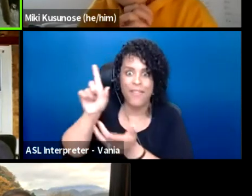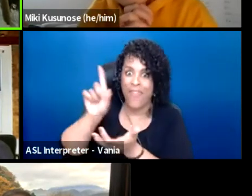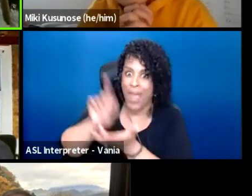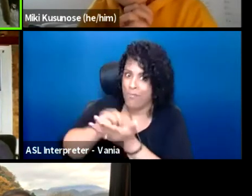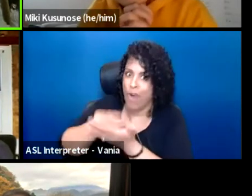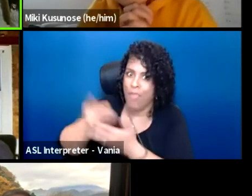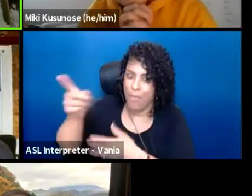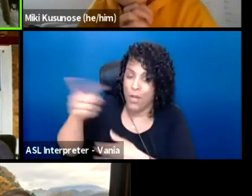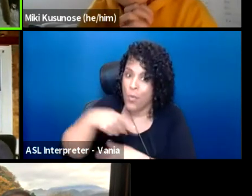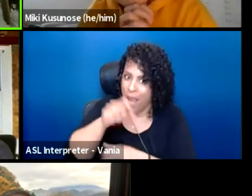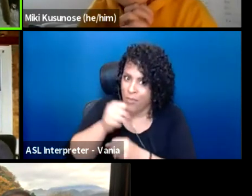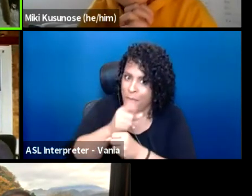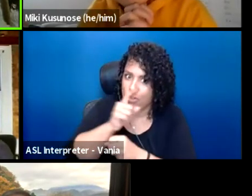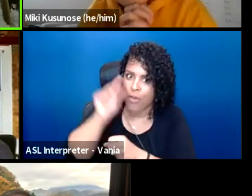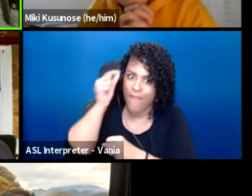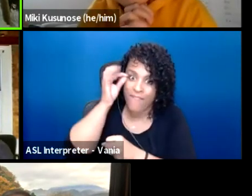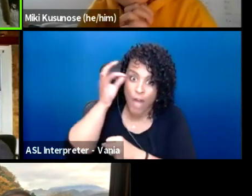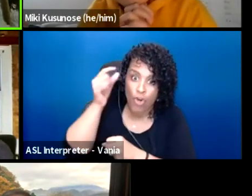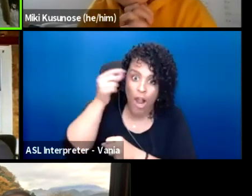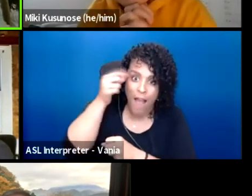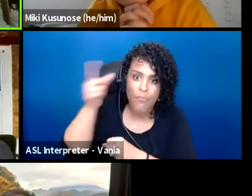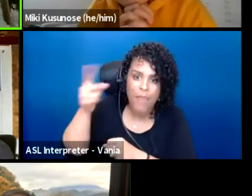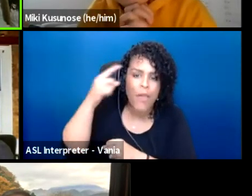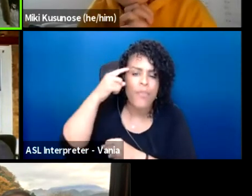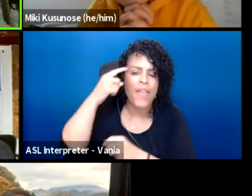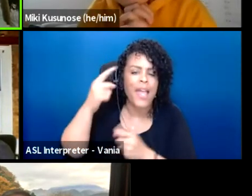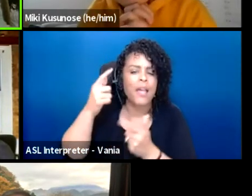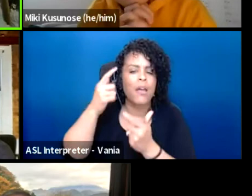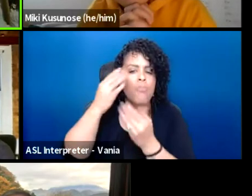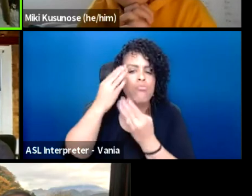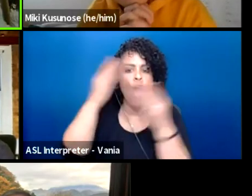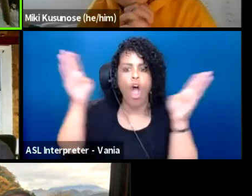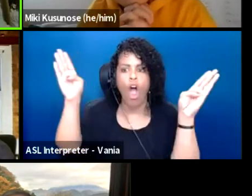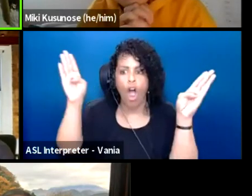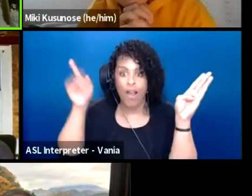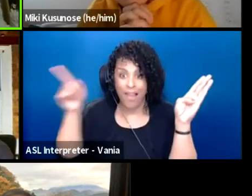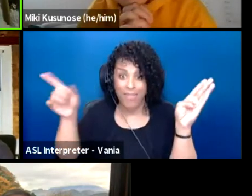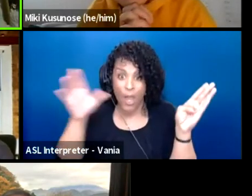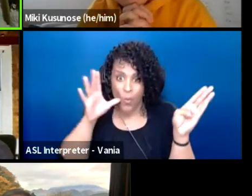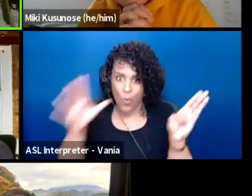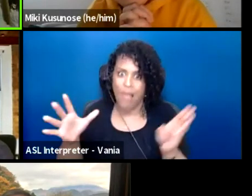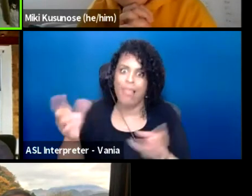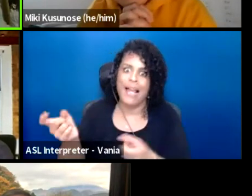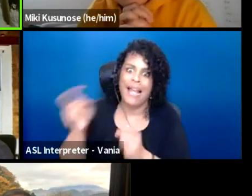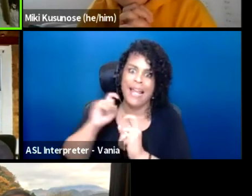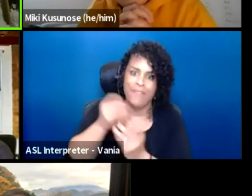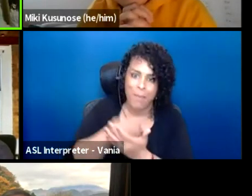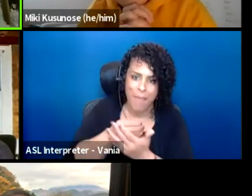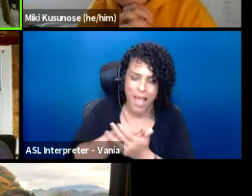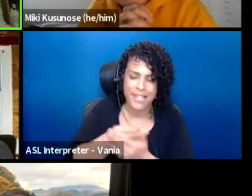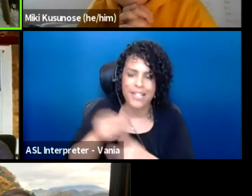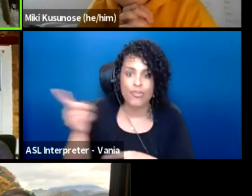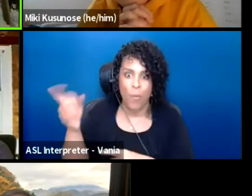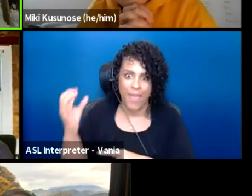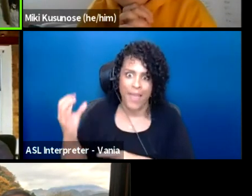who print that money are really thinking big and broad and are going to lean forward with resources for us to invest in it. So, yeah.